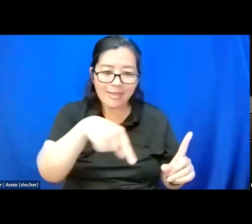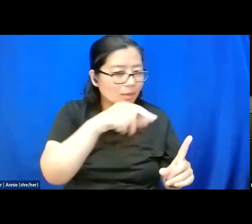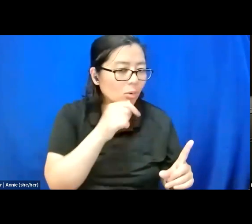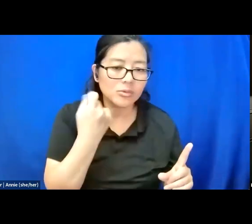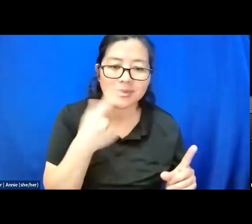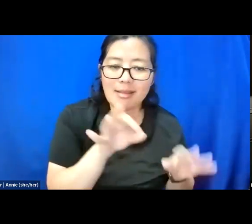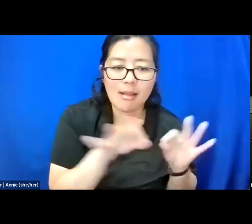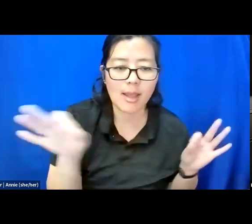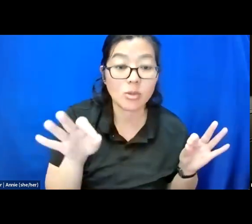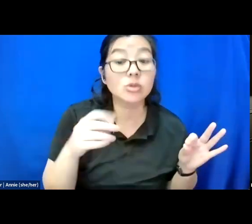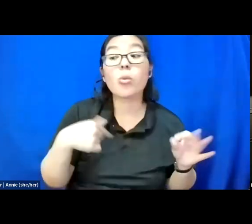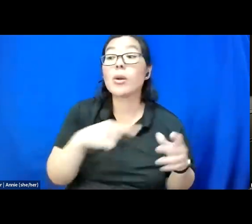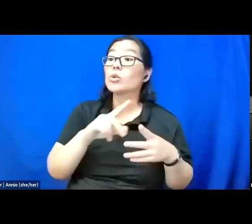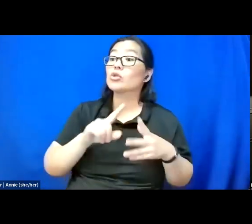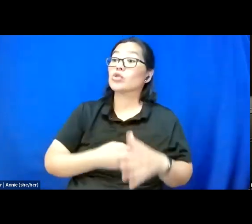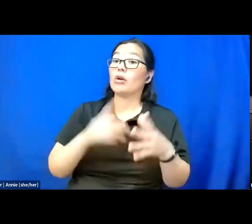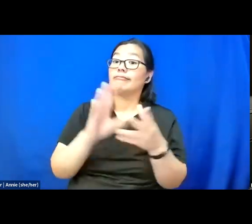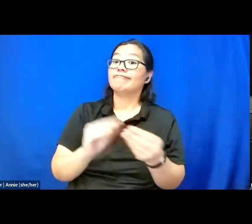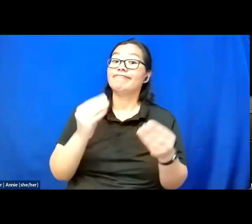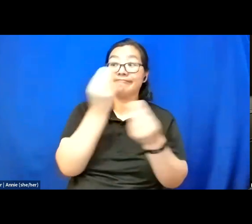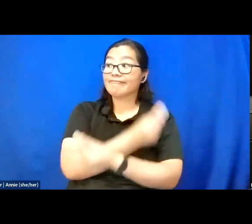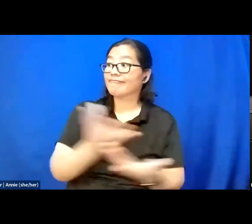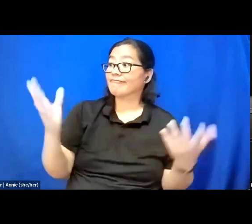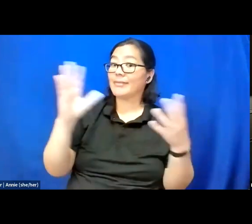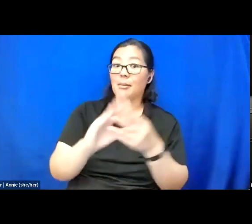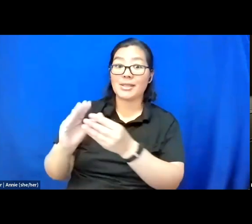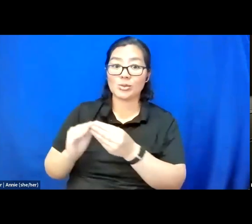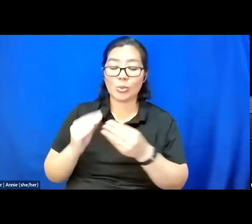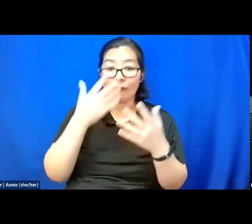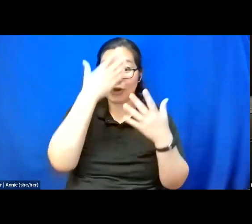about disability, we forget that we're talking to regular people a lot of the time.